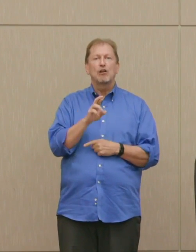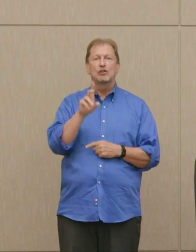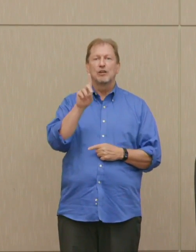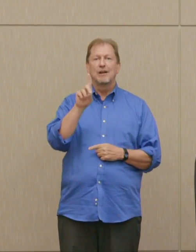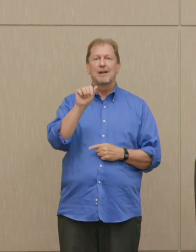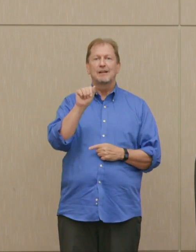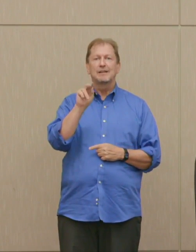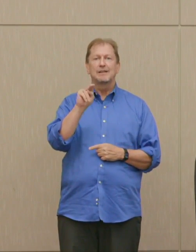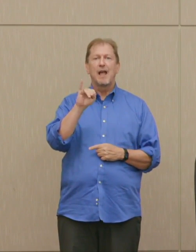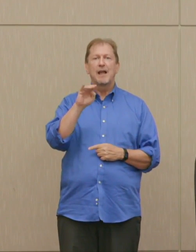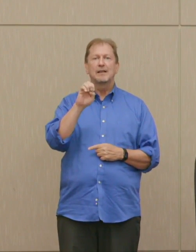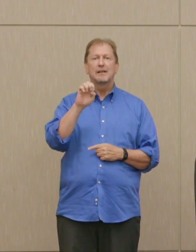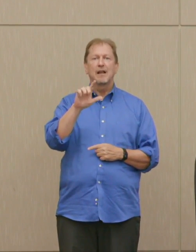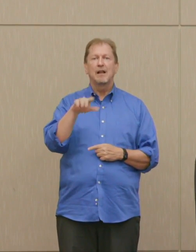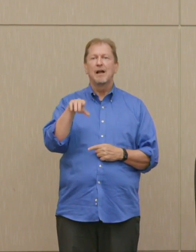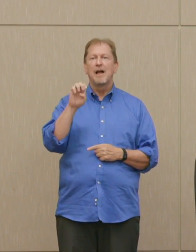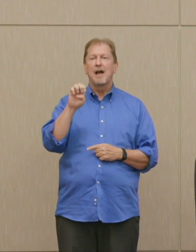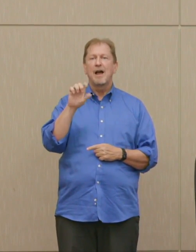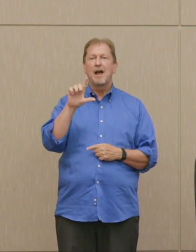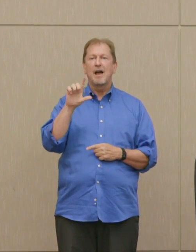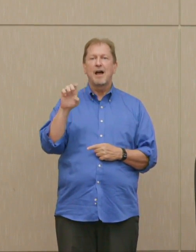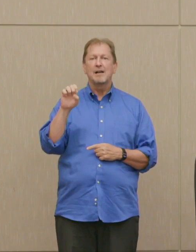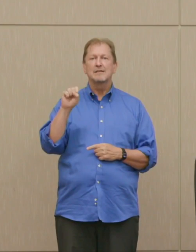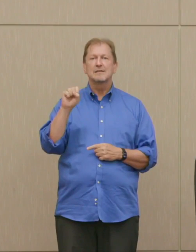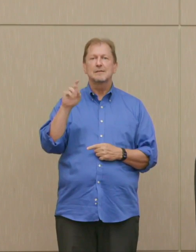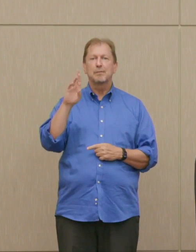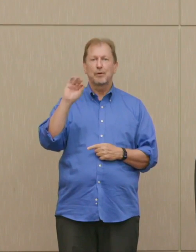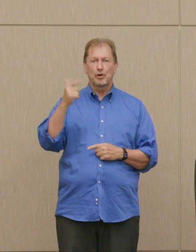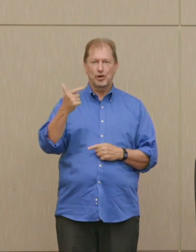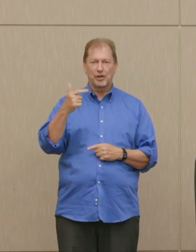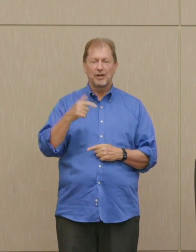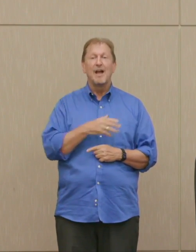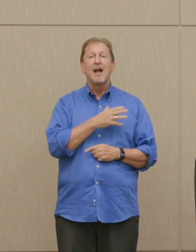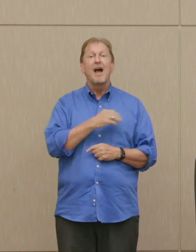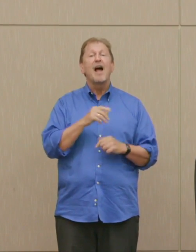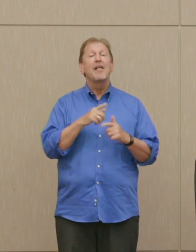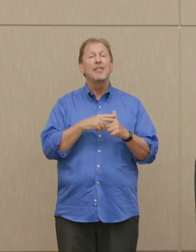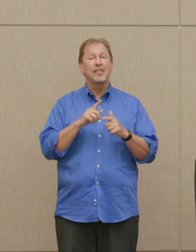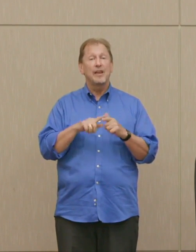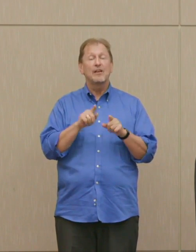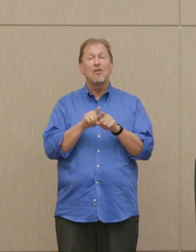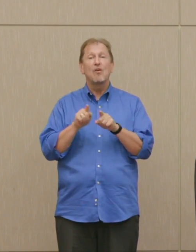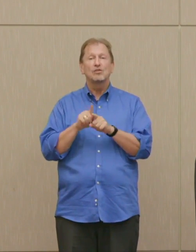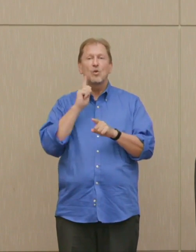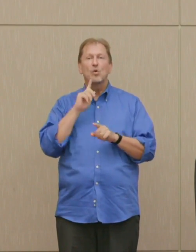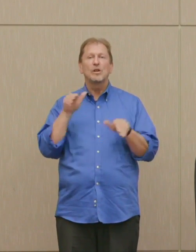him, and then introduce Dr. Alba Alexander, his discussant for today.